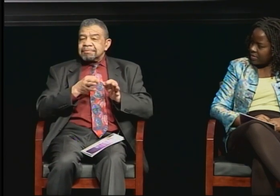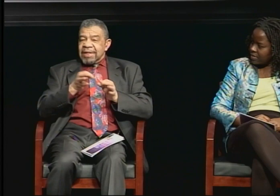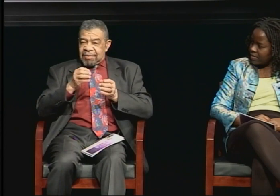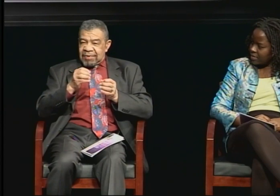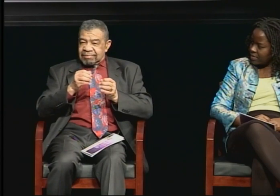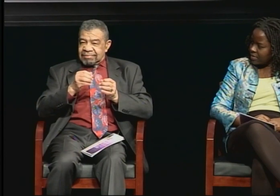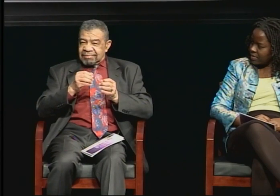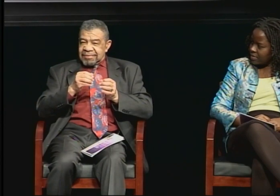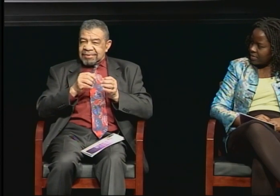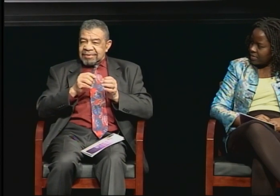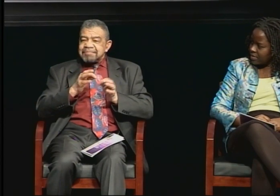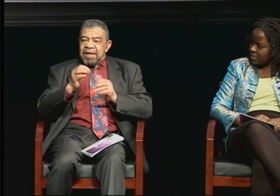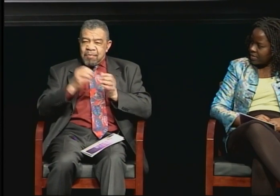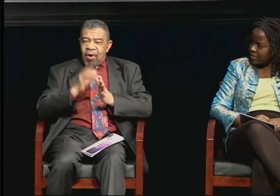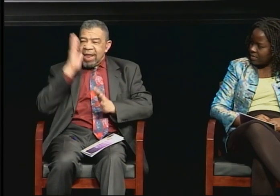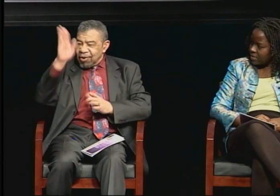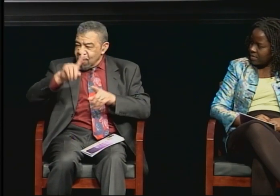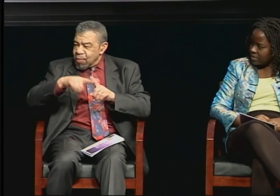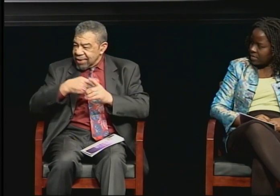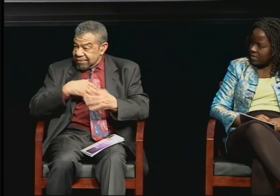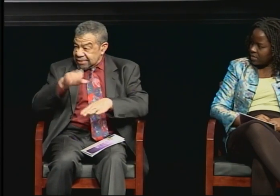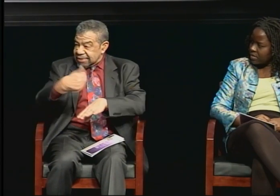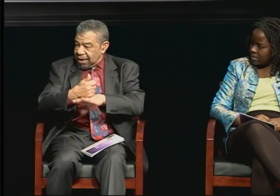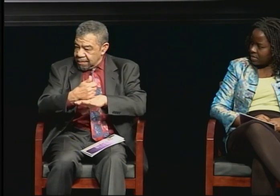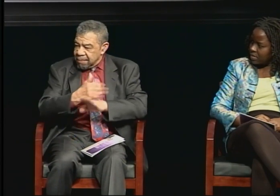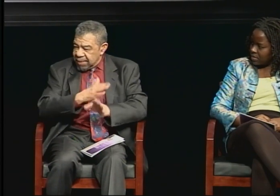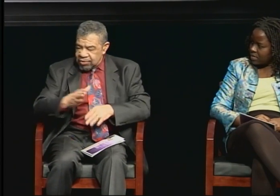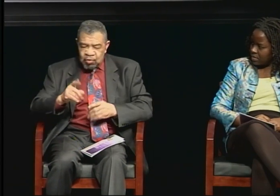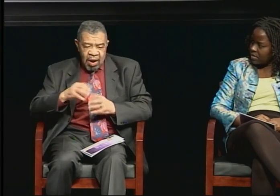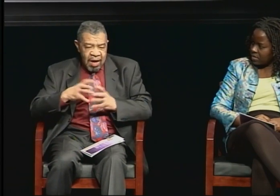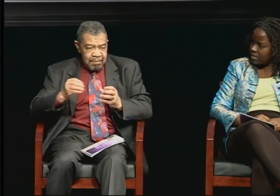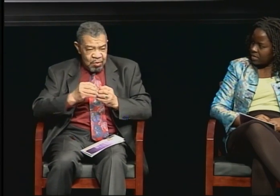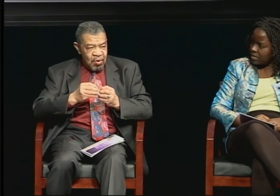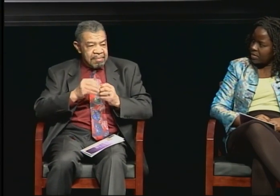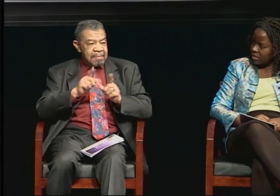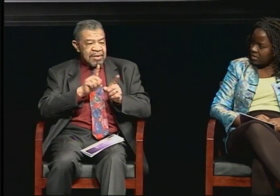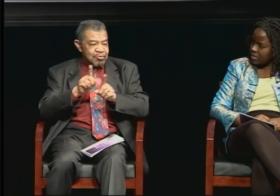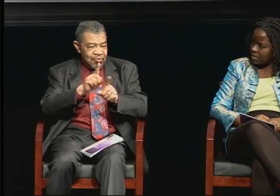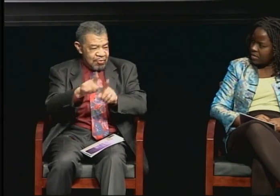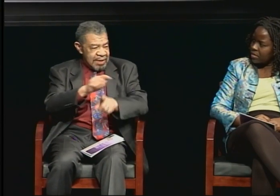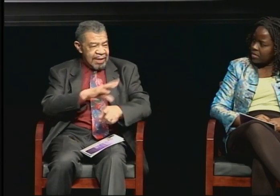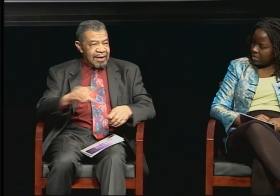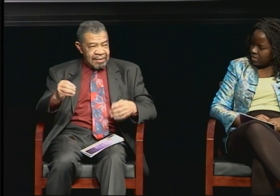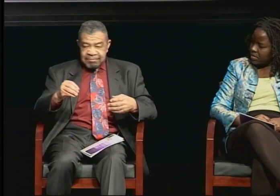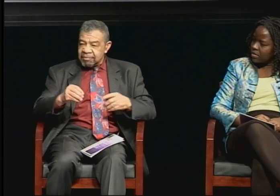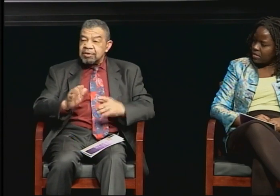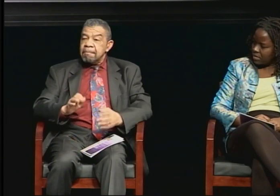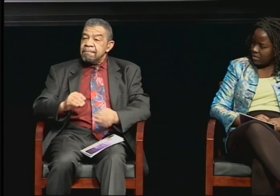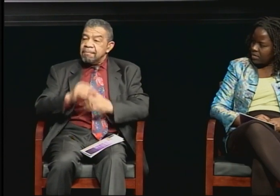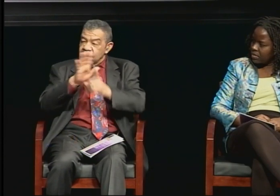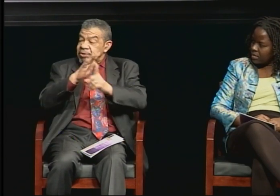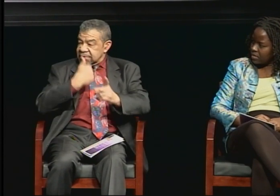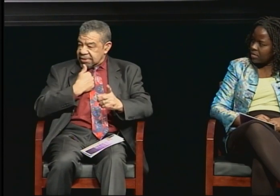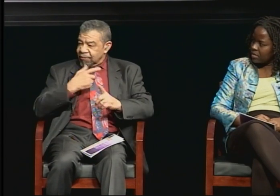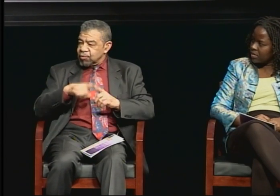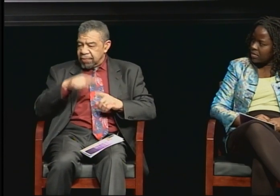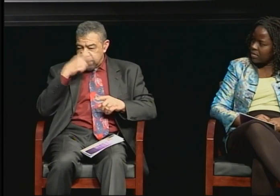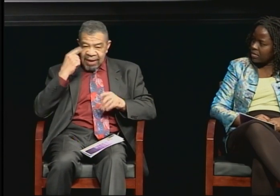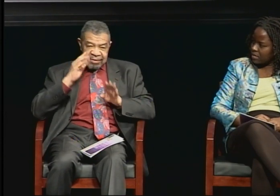And expose myself to the black Deaf Community. Mainly to black deaf children. Because that is my goal and my objective.